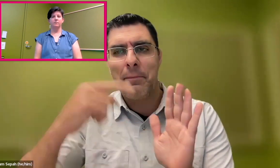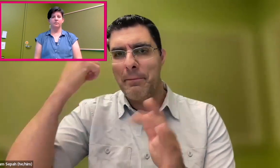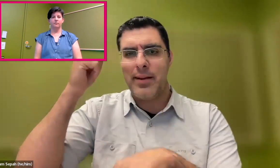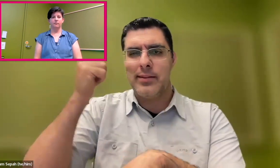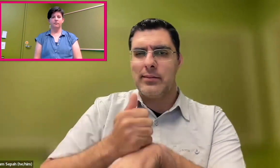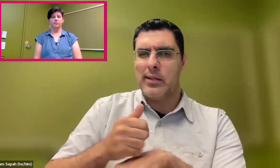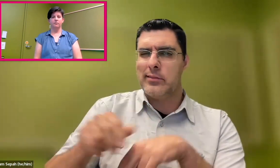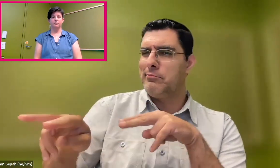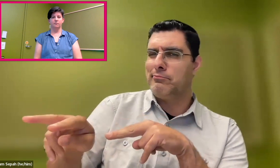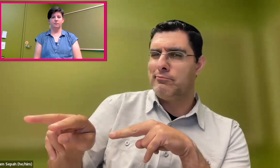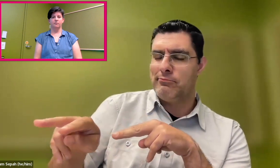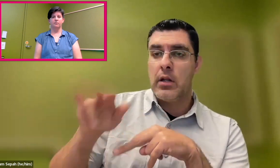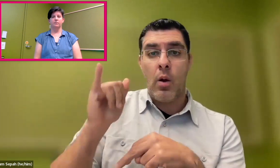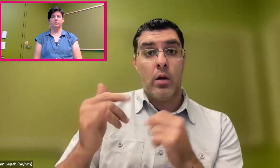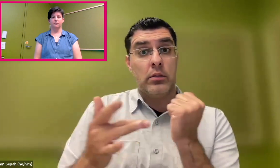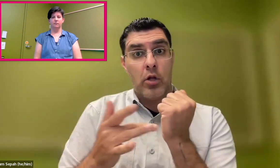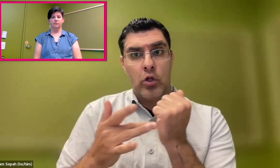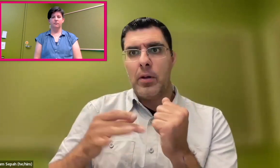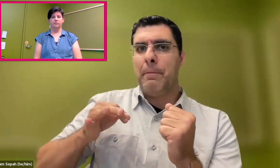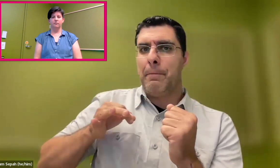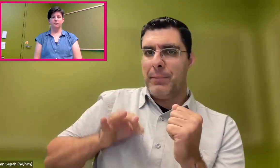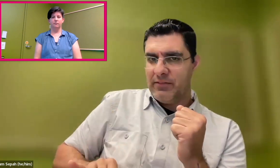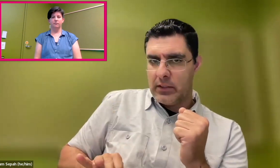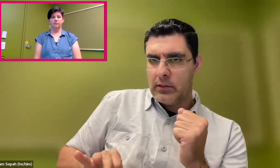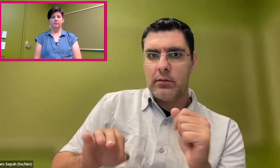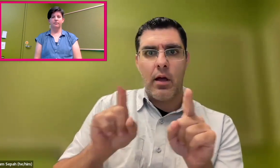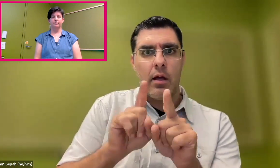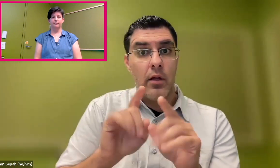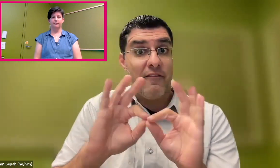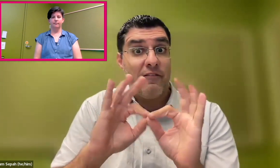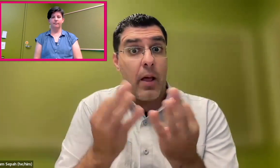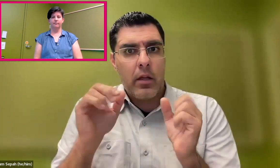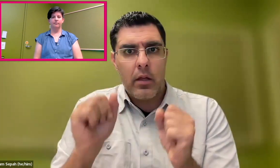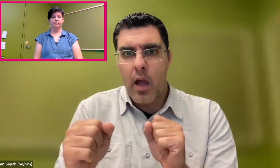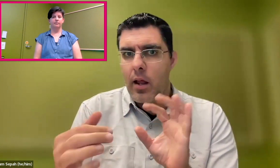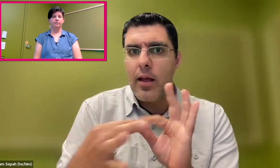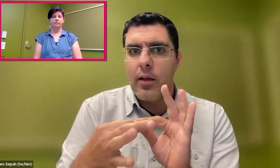would like a breakthrough in terms of the stigma and how people view these populations,